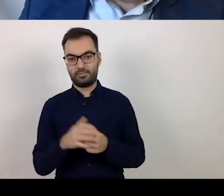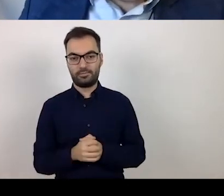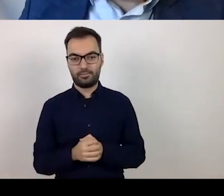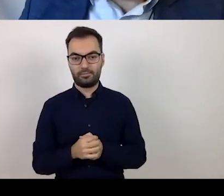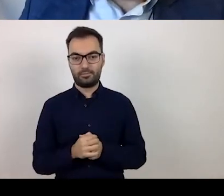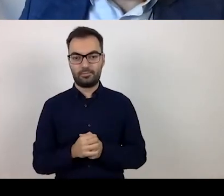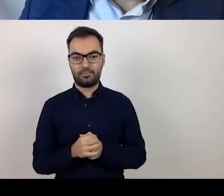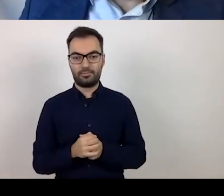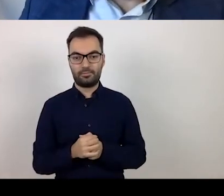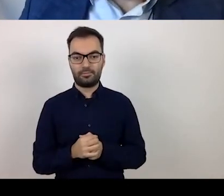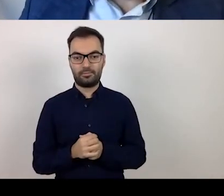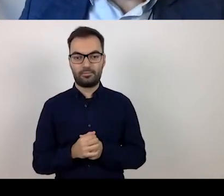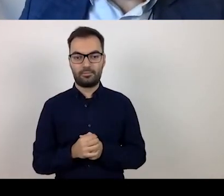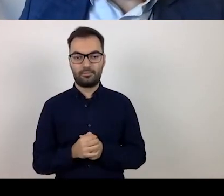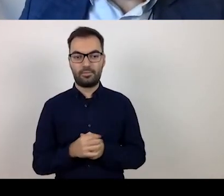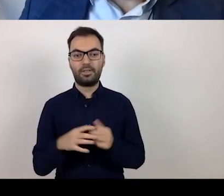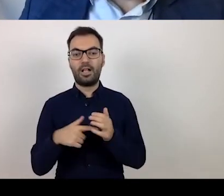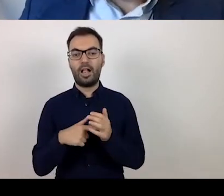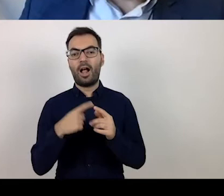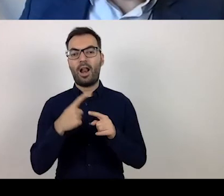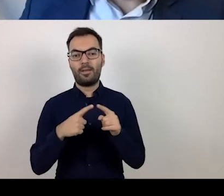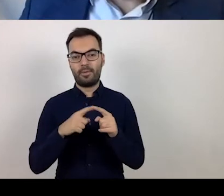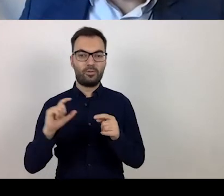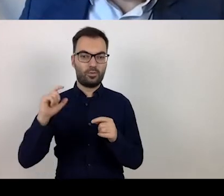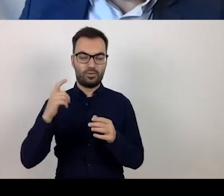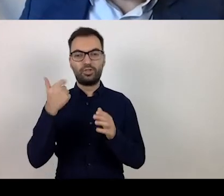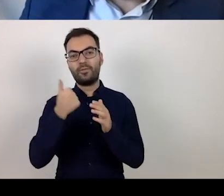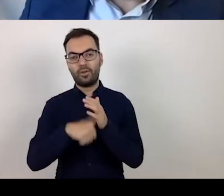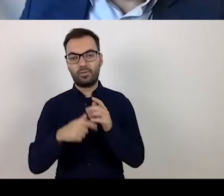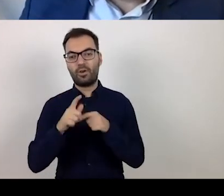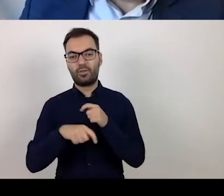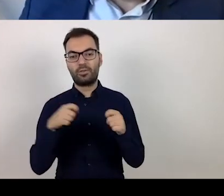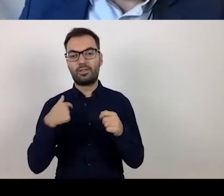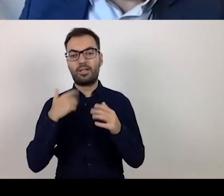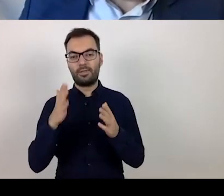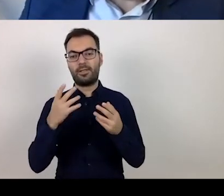These elements, and in particular, special arrangements, will be discussed.